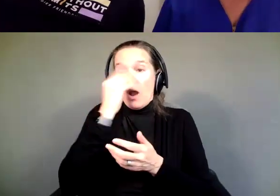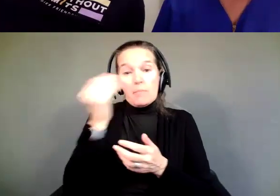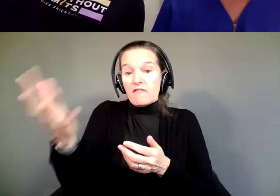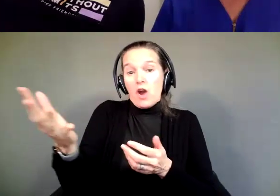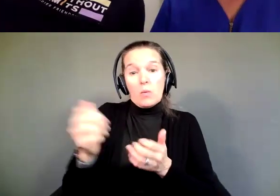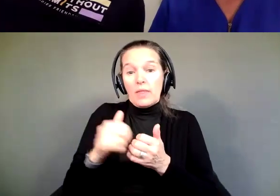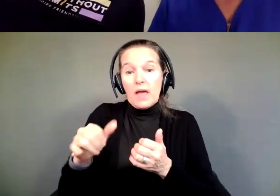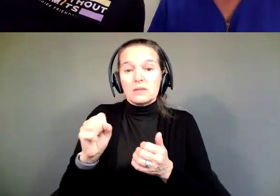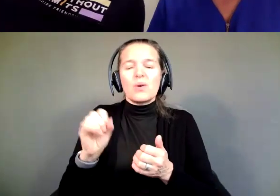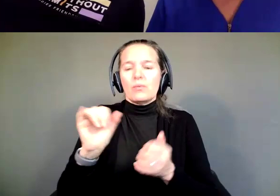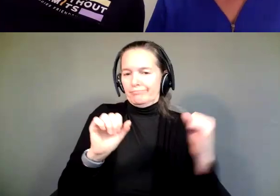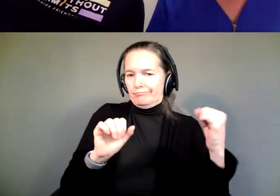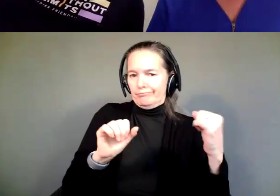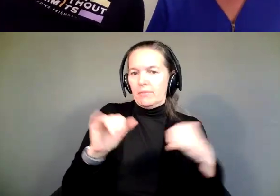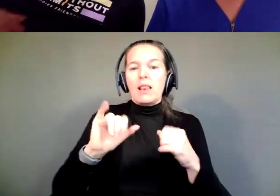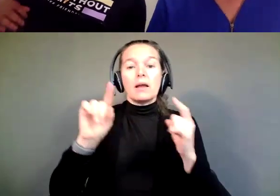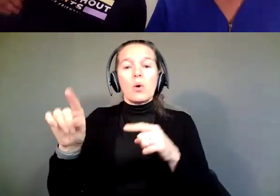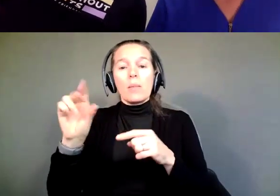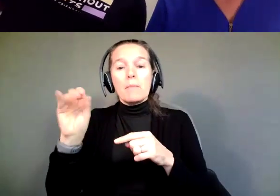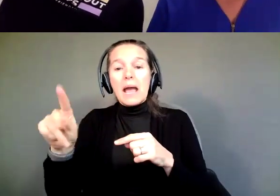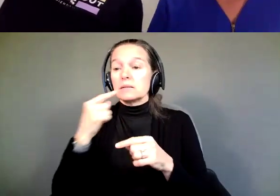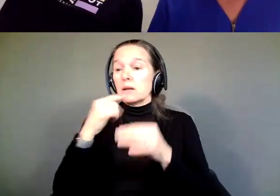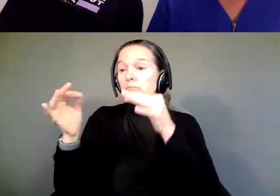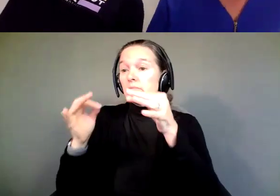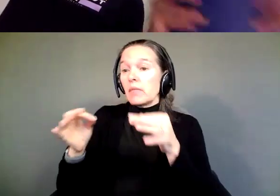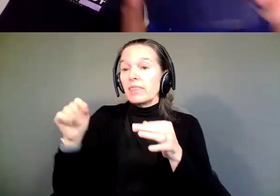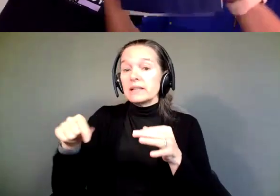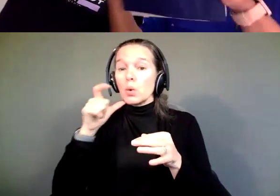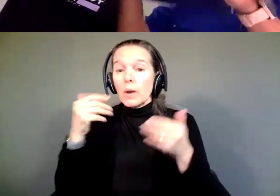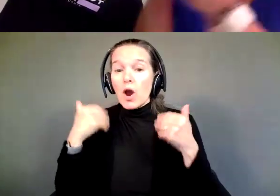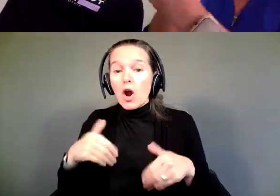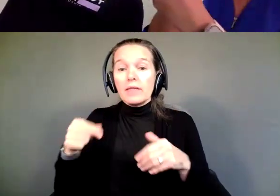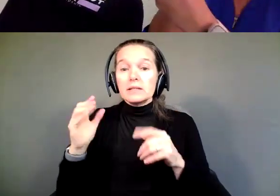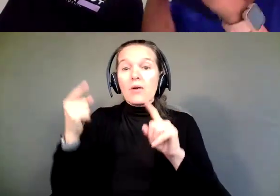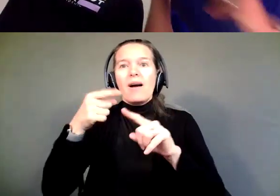You explained, this is who we are, this is what our goal is, this is how we're set up. I went with a folder like this.